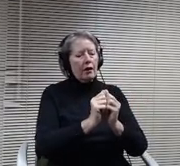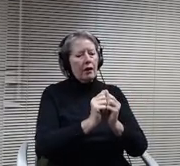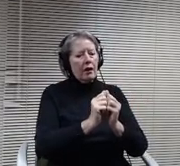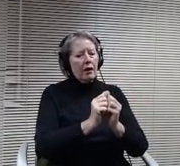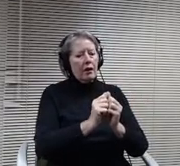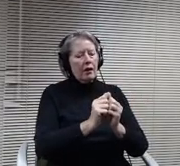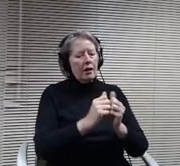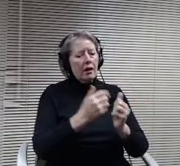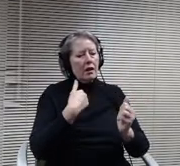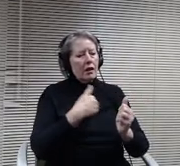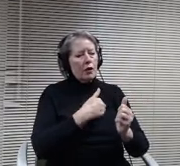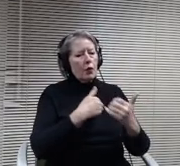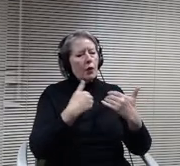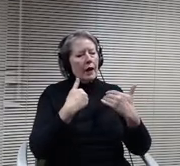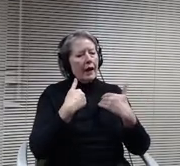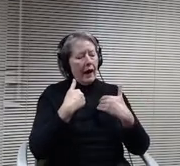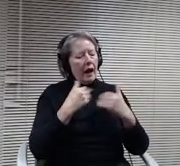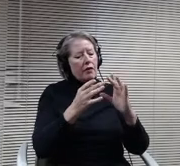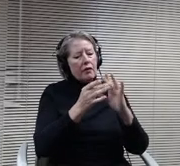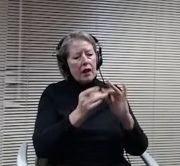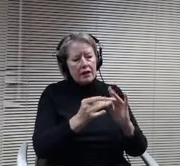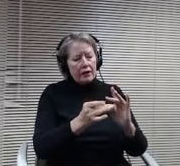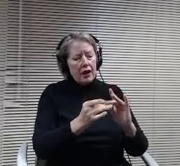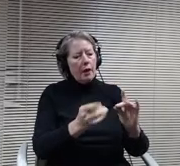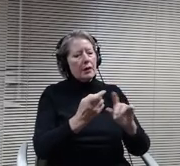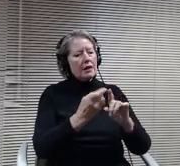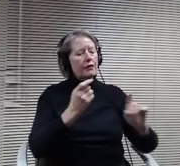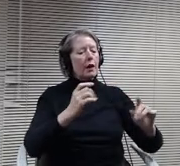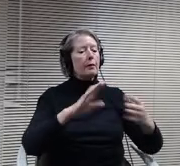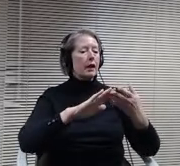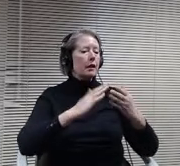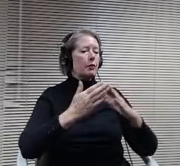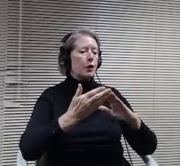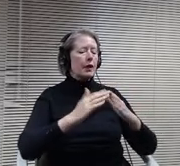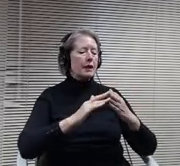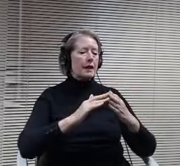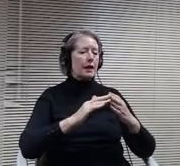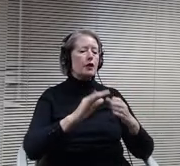community members and stuff too. And then. Stand the challenges you know we've been working